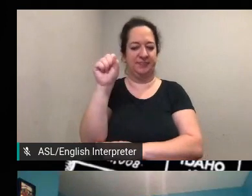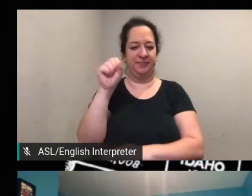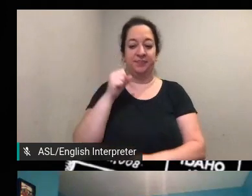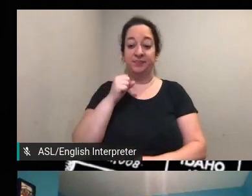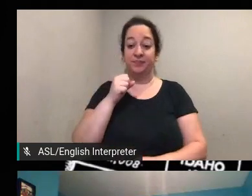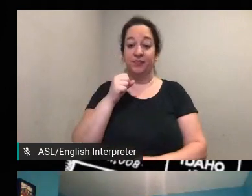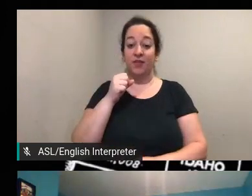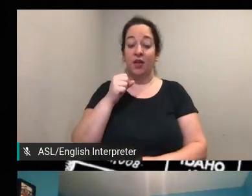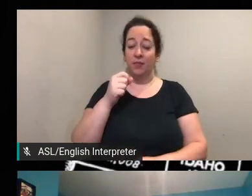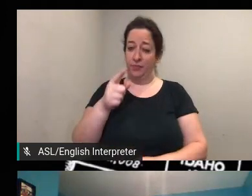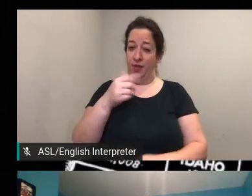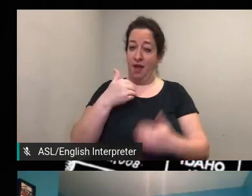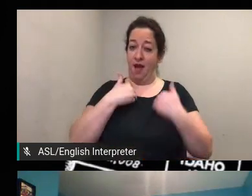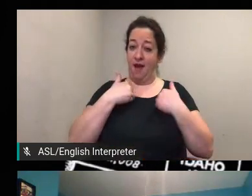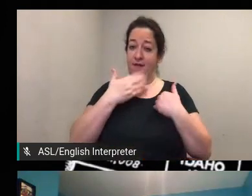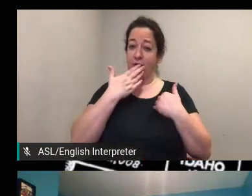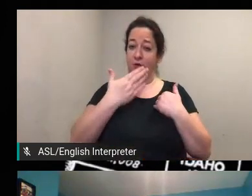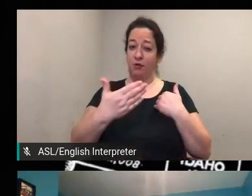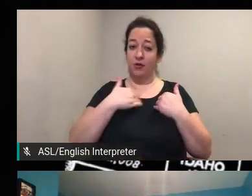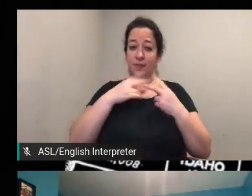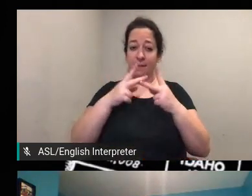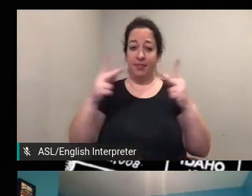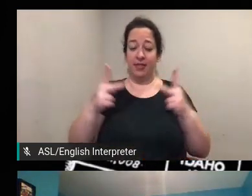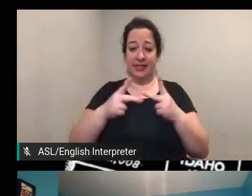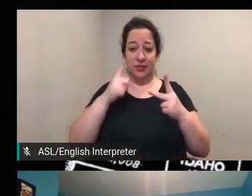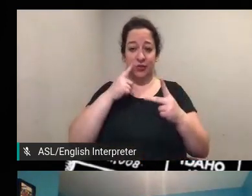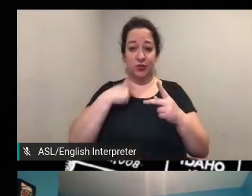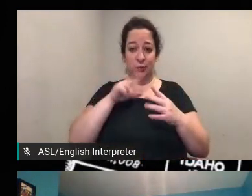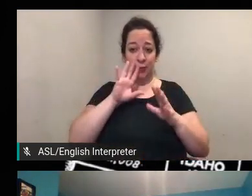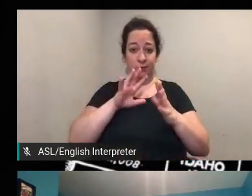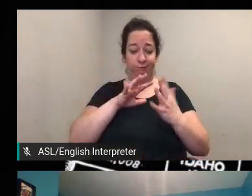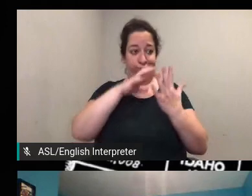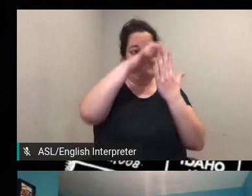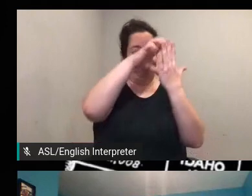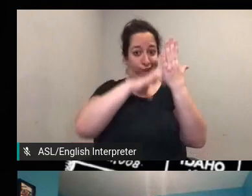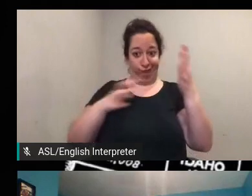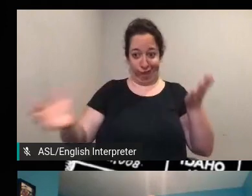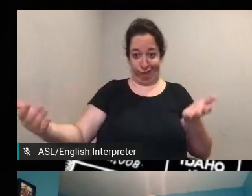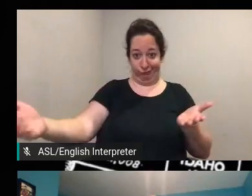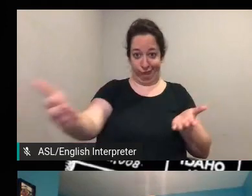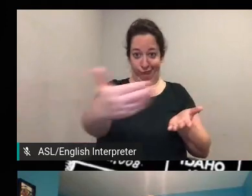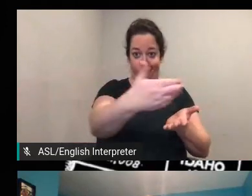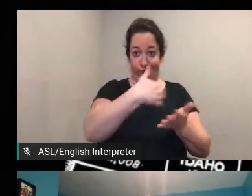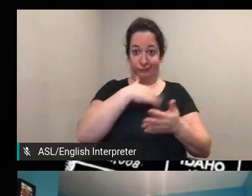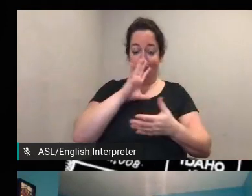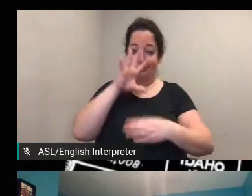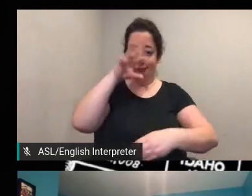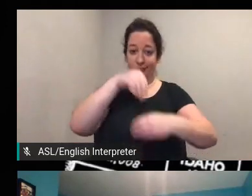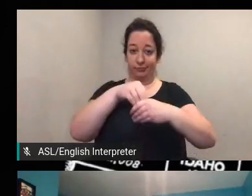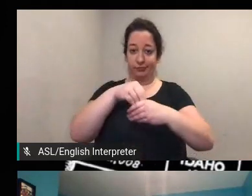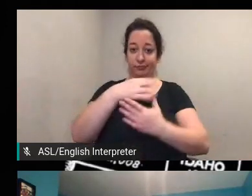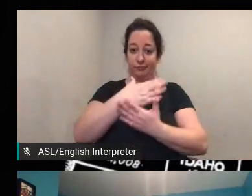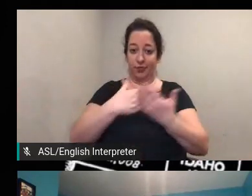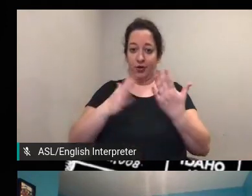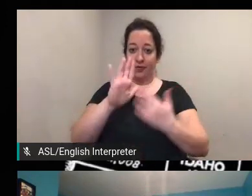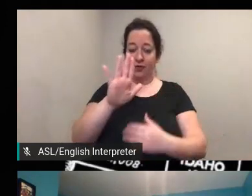a good place to aggregate those can those become part of your online resource in any way